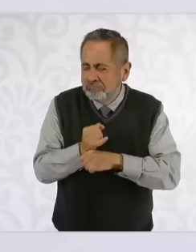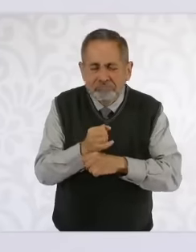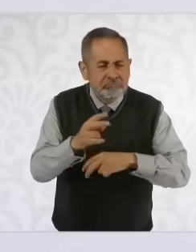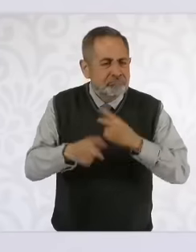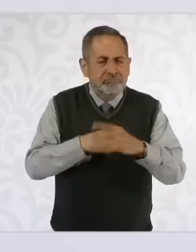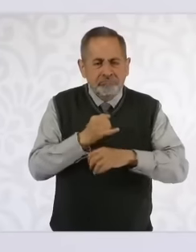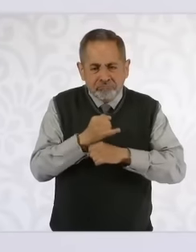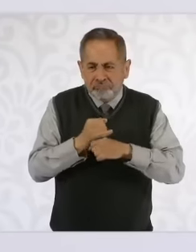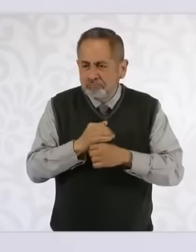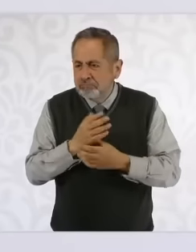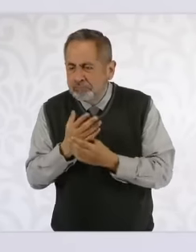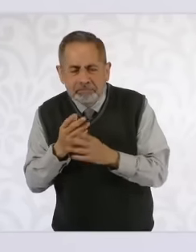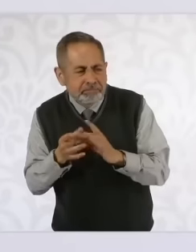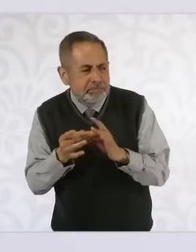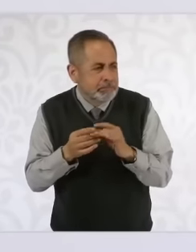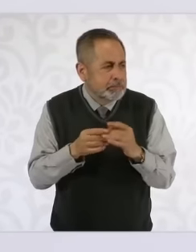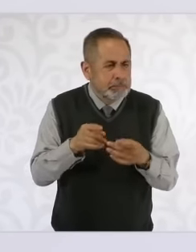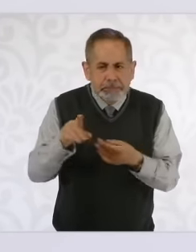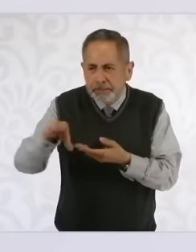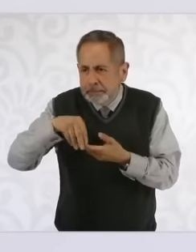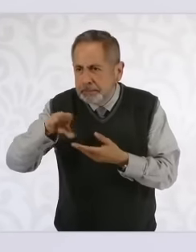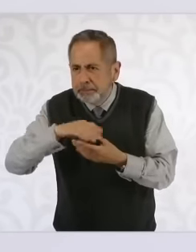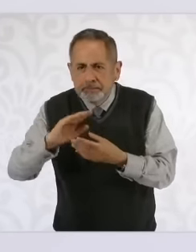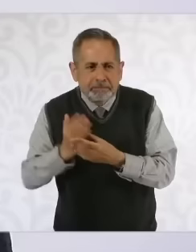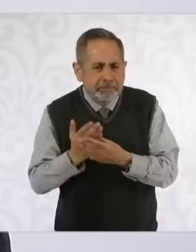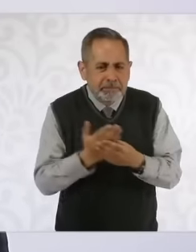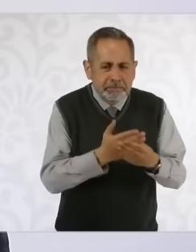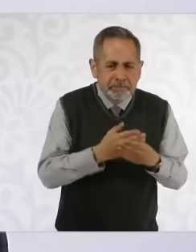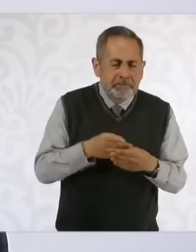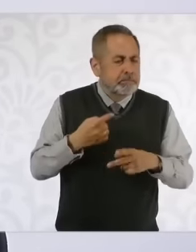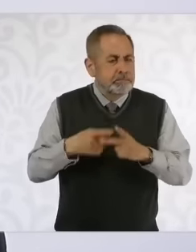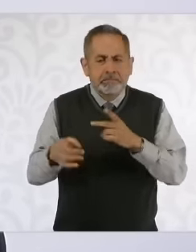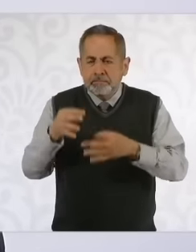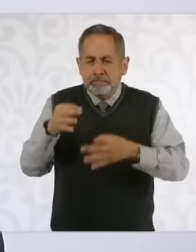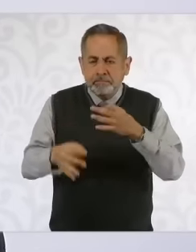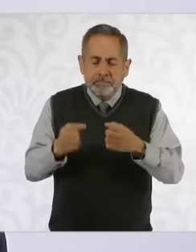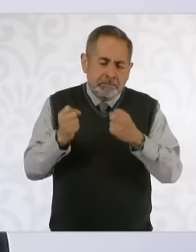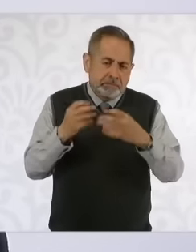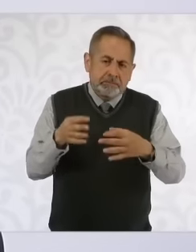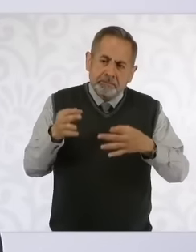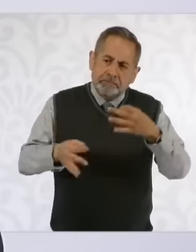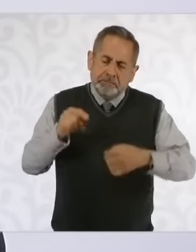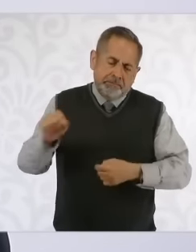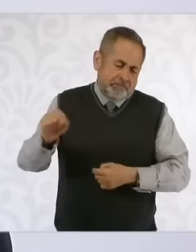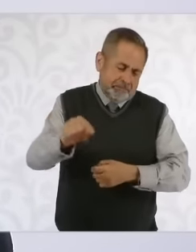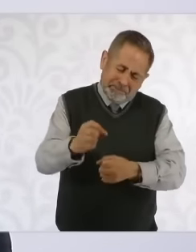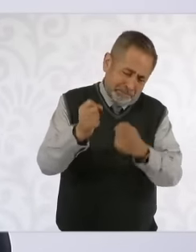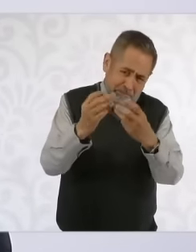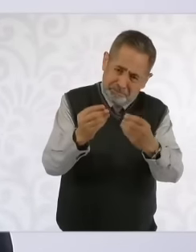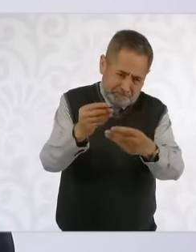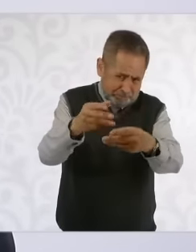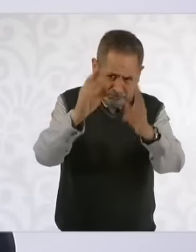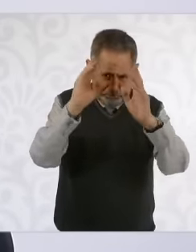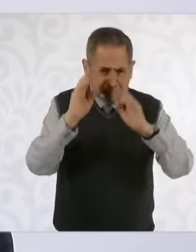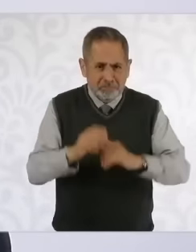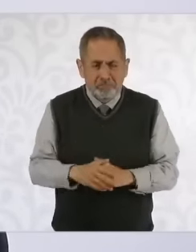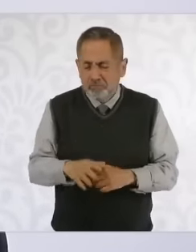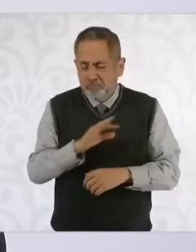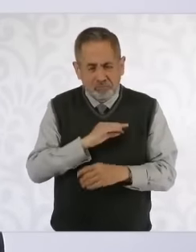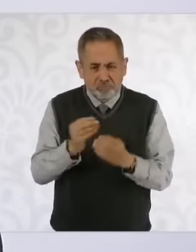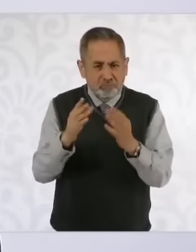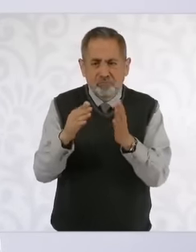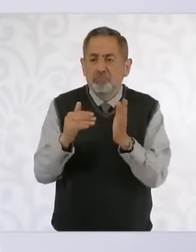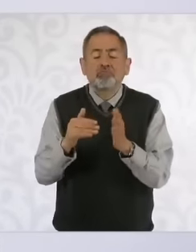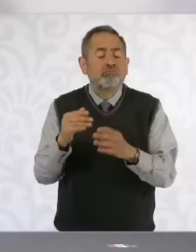We have prosecuted a large number of these cases. We have several soldiers who are